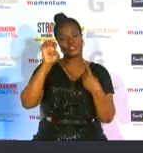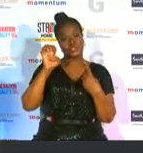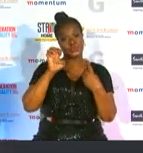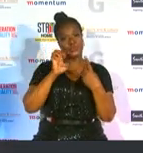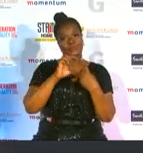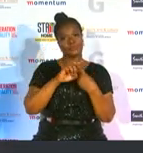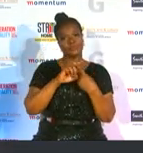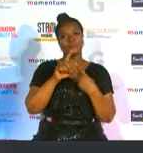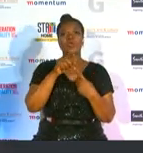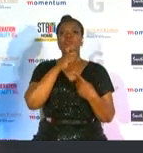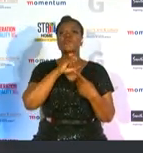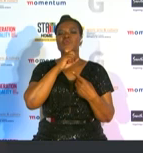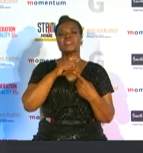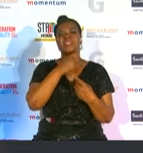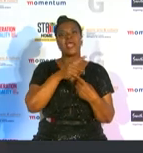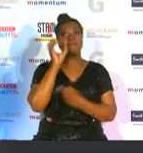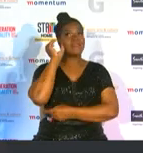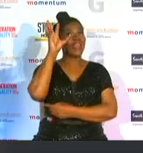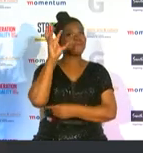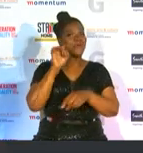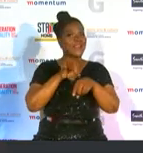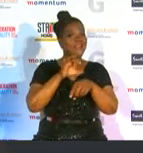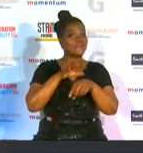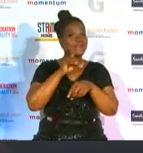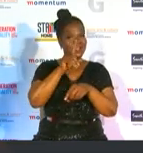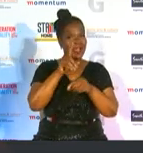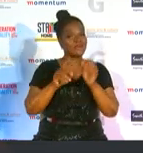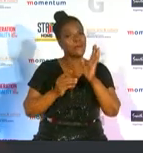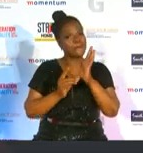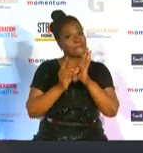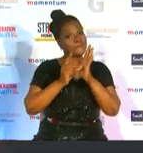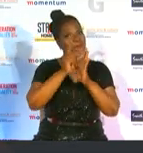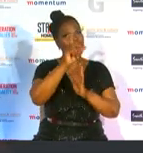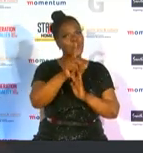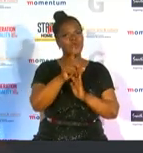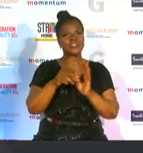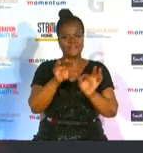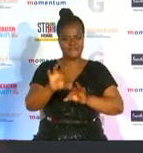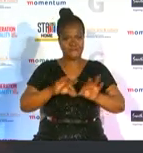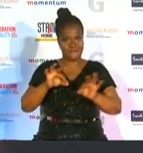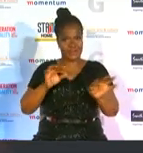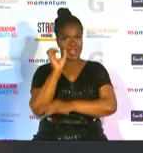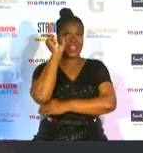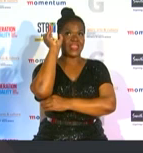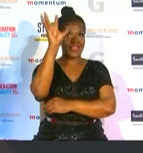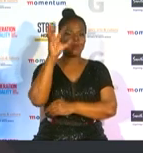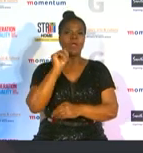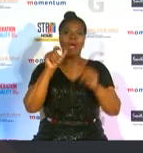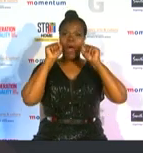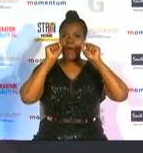uses her pro netball influence to promote the value of netball and creates awareness around everyday life issues